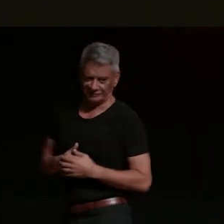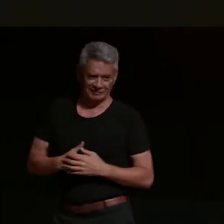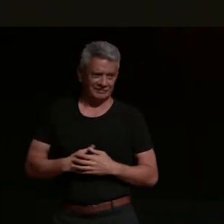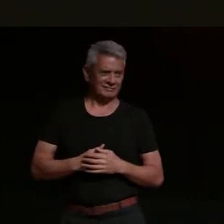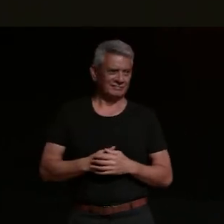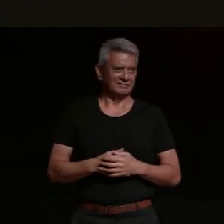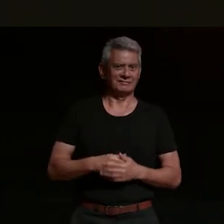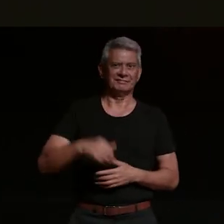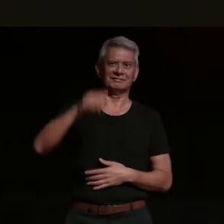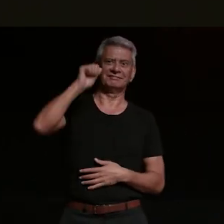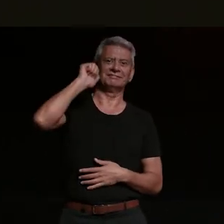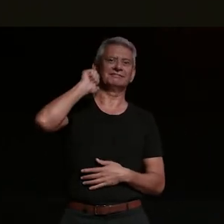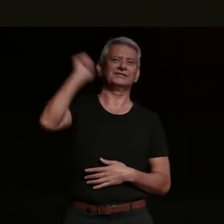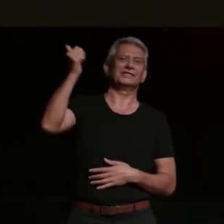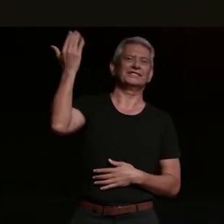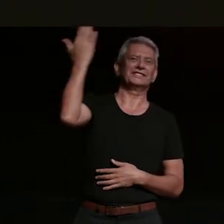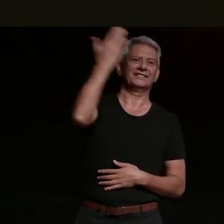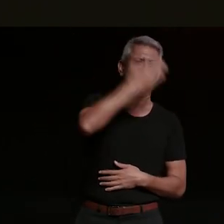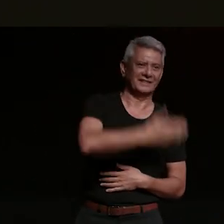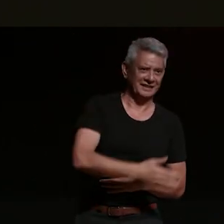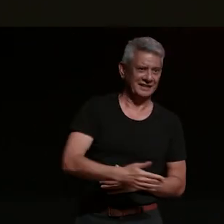good evening i have no idea why i'm going last